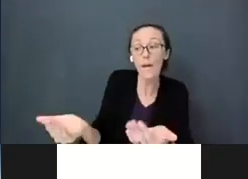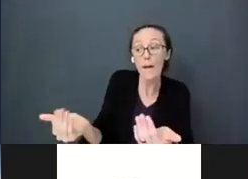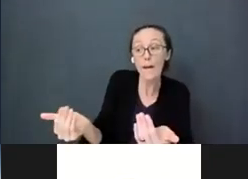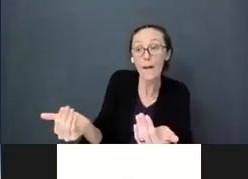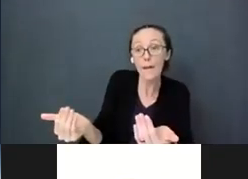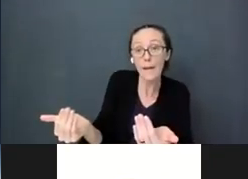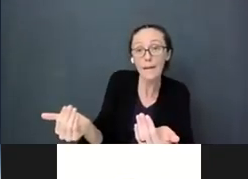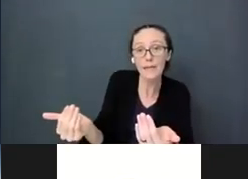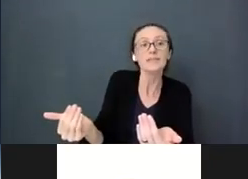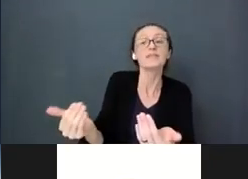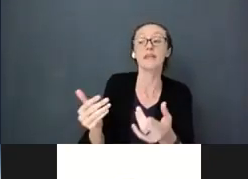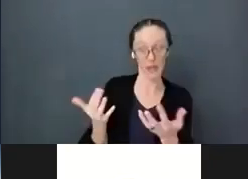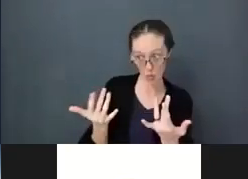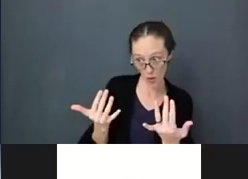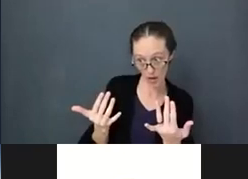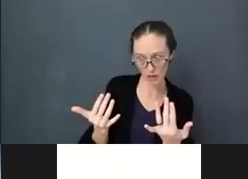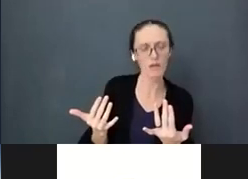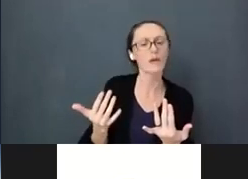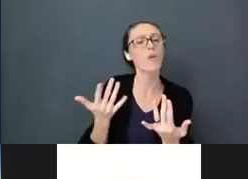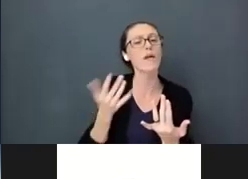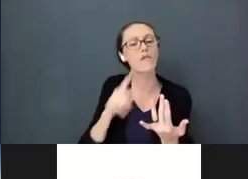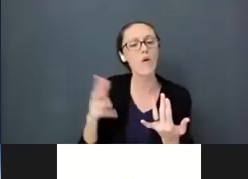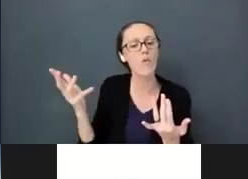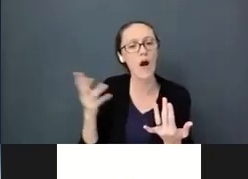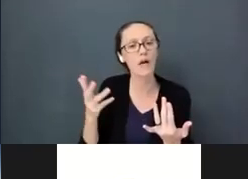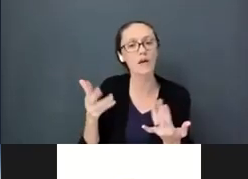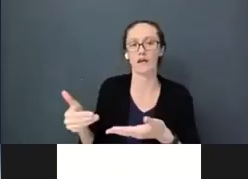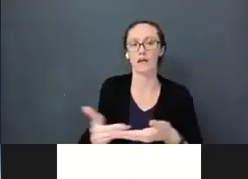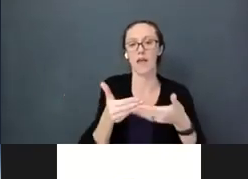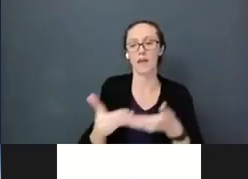And then you wait, and you wait. What do you wait for. Baby to raise their hand or smile.